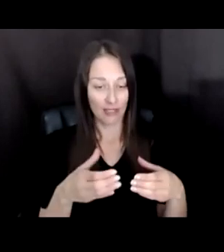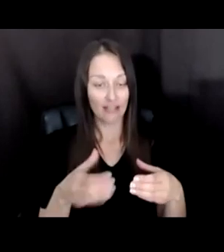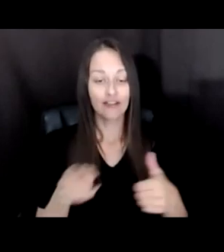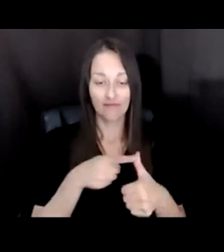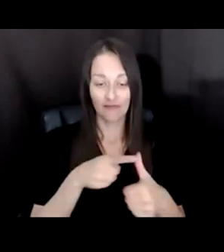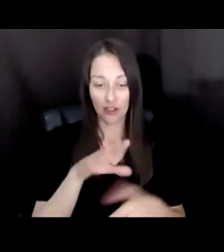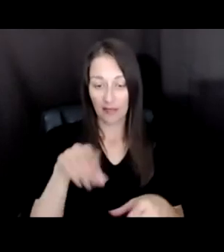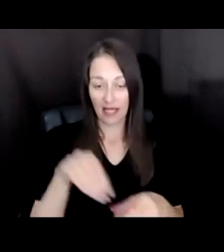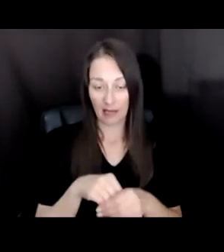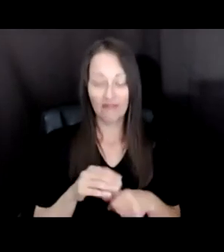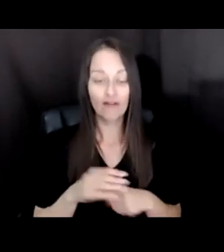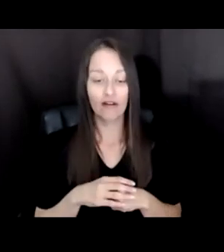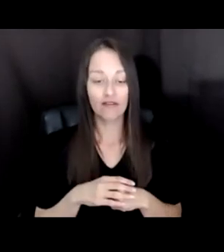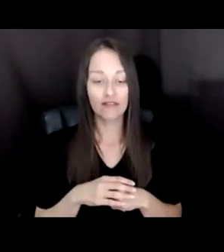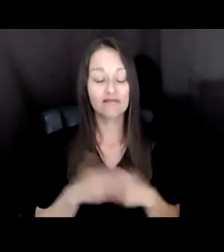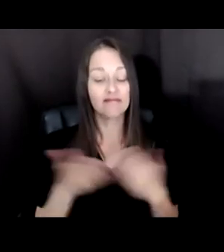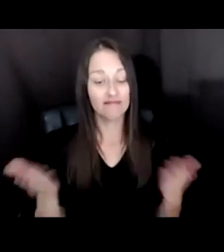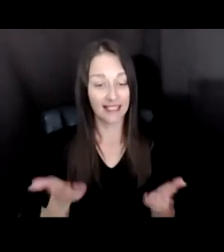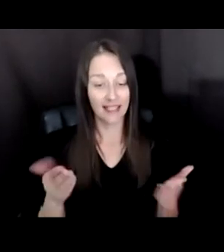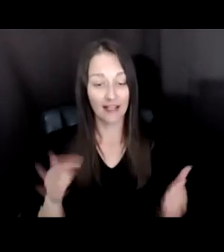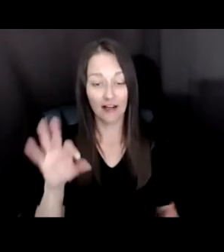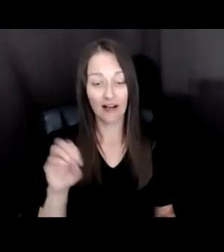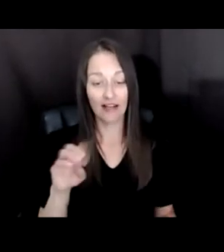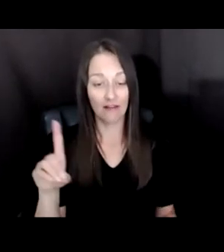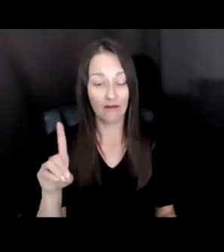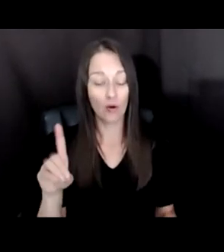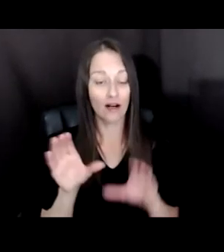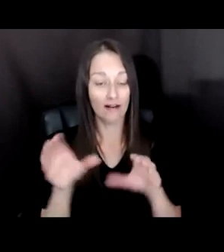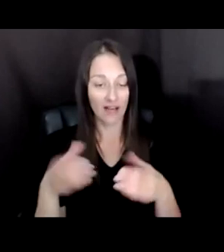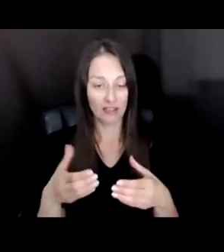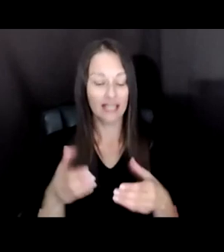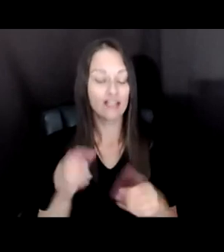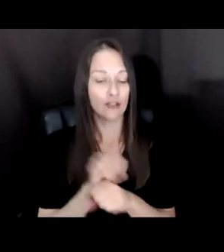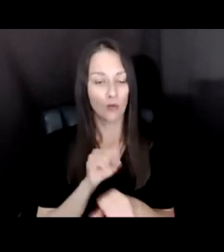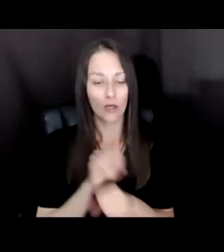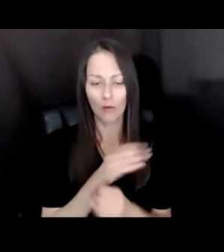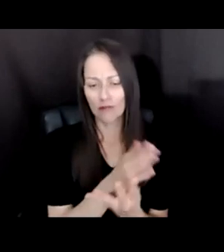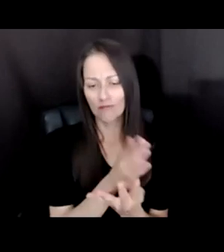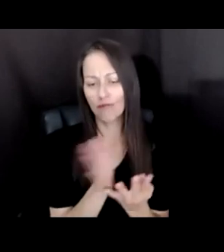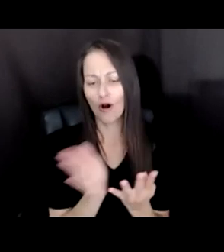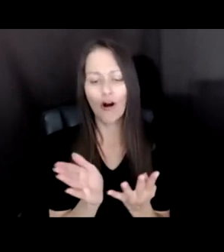AT THE FORD FOUNDATION IN OUR CREATIVE SECTOR ACROSS THE ARTS, DOCUMENTARY FILM,